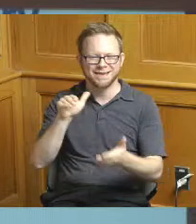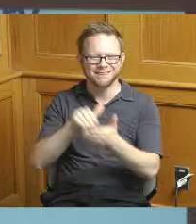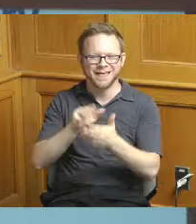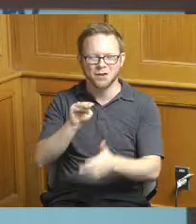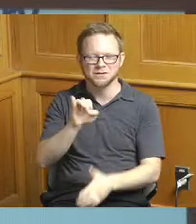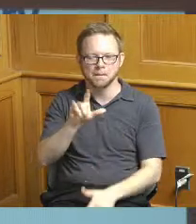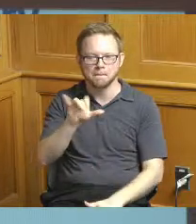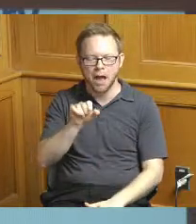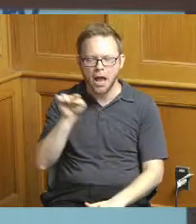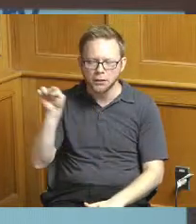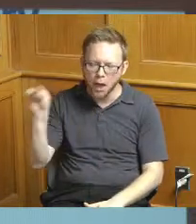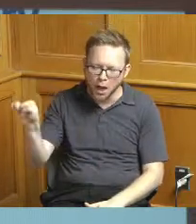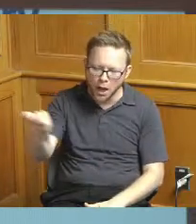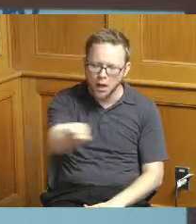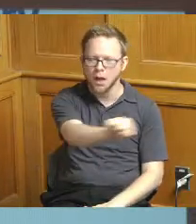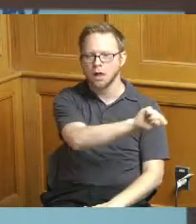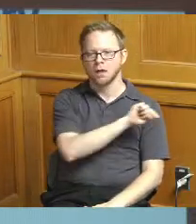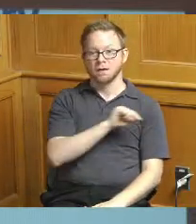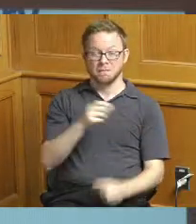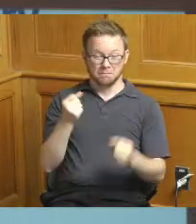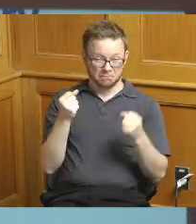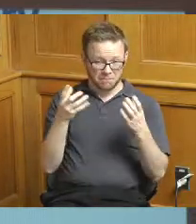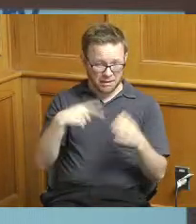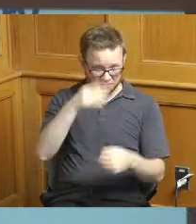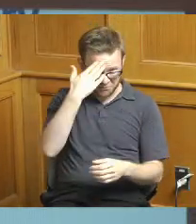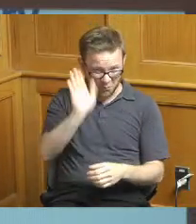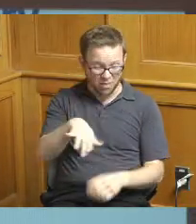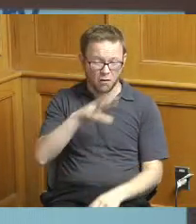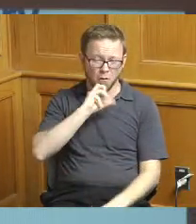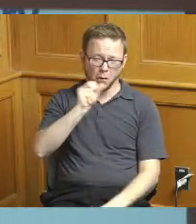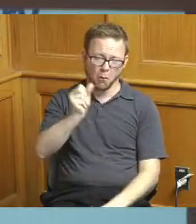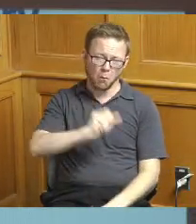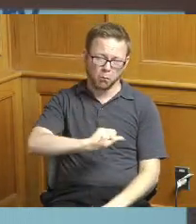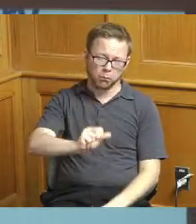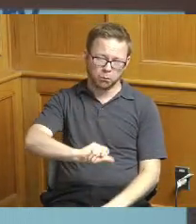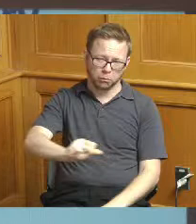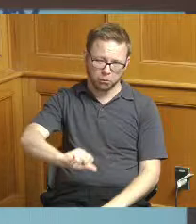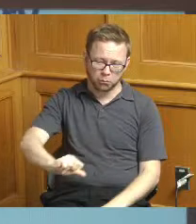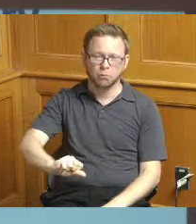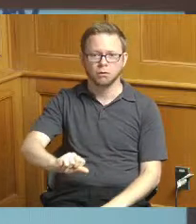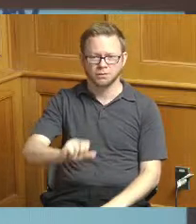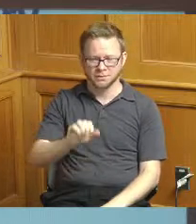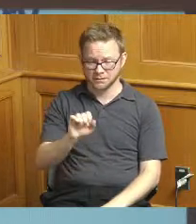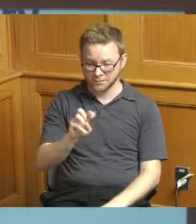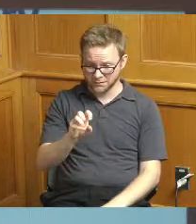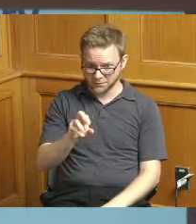many of those as you know are old sewers installed in some cases 200 years ago